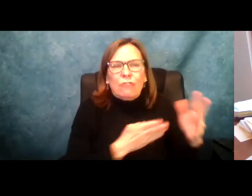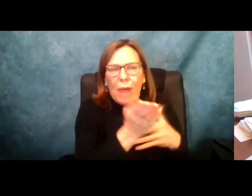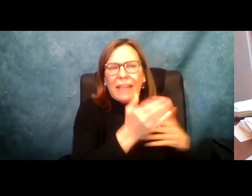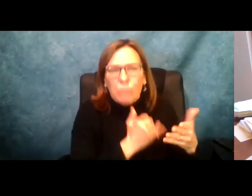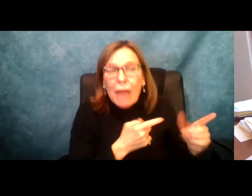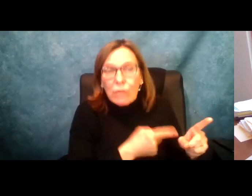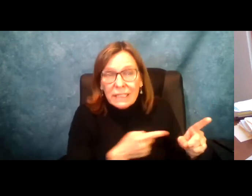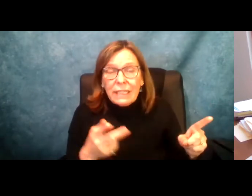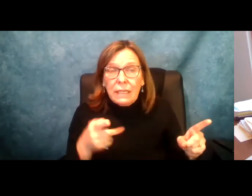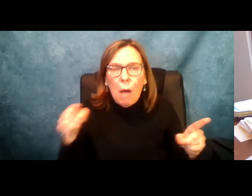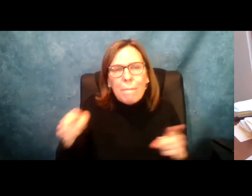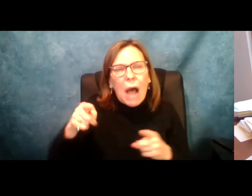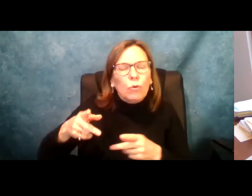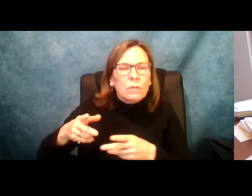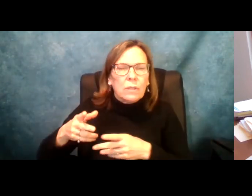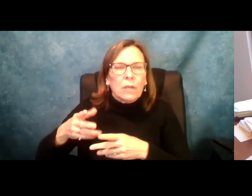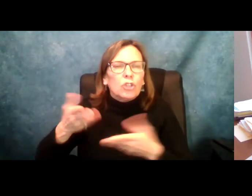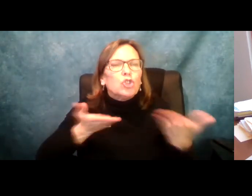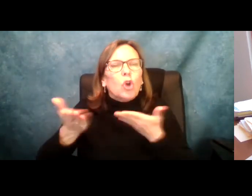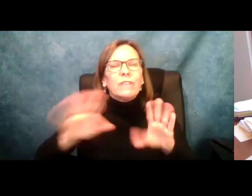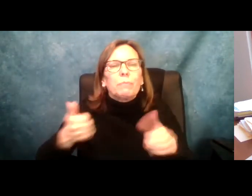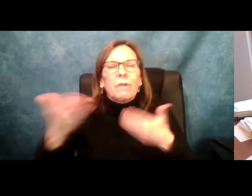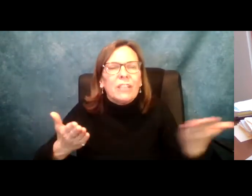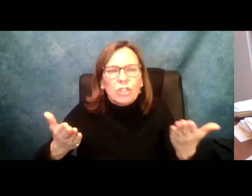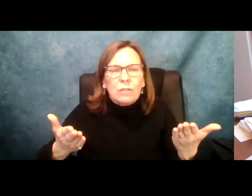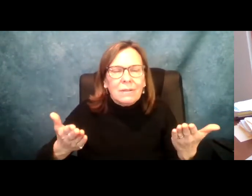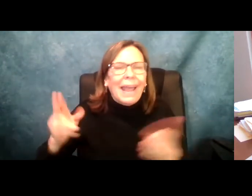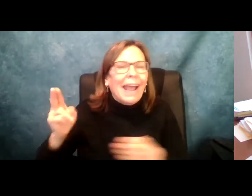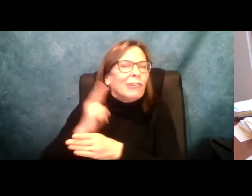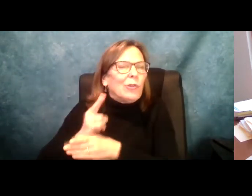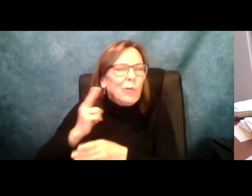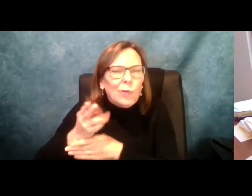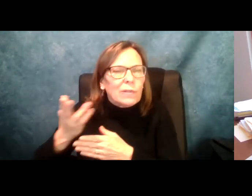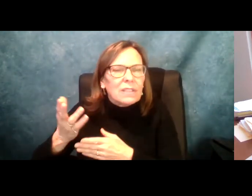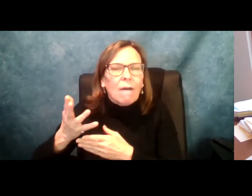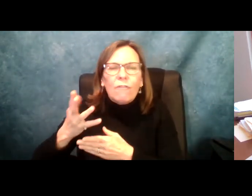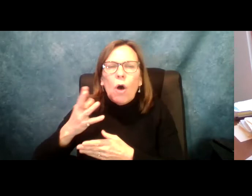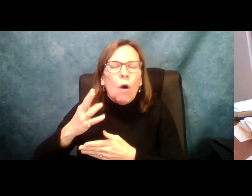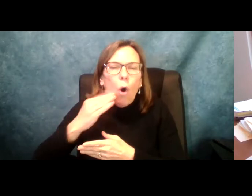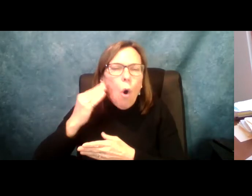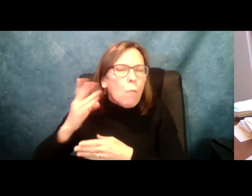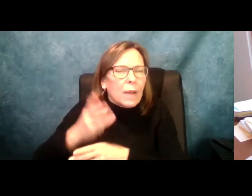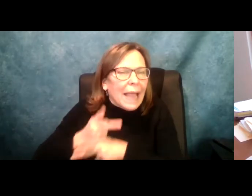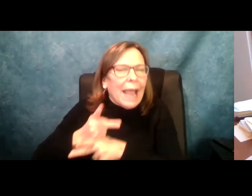because we also need trance pairn spip there is currently no transparency related to service provision and usage of